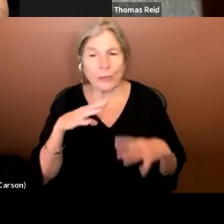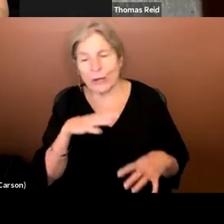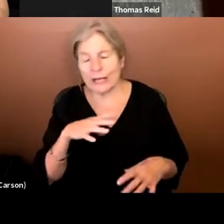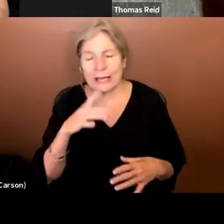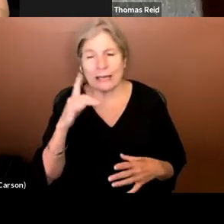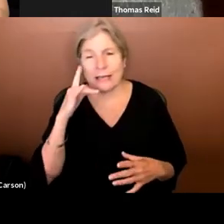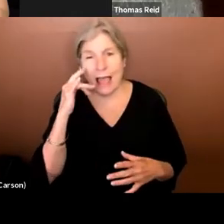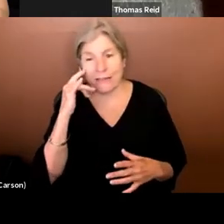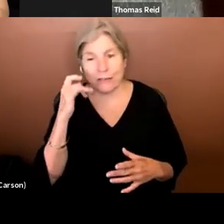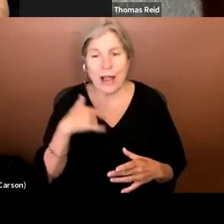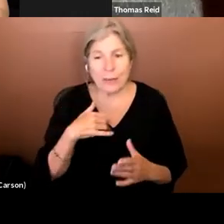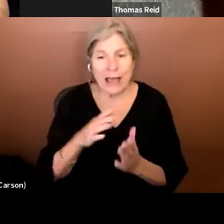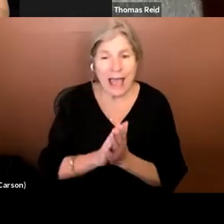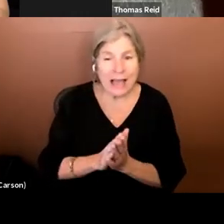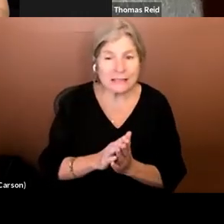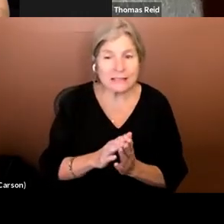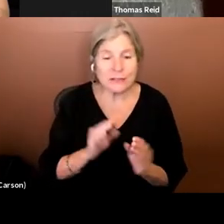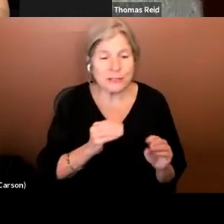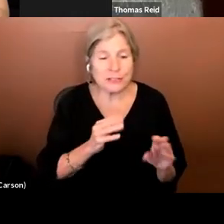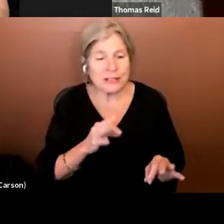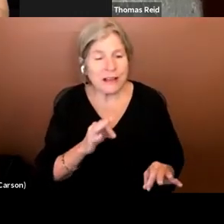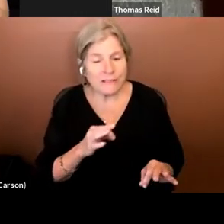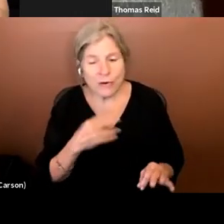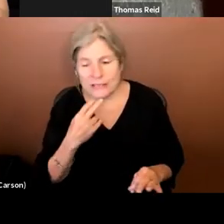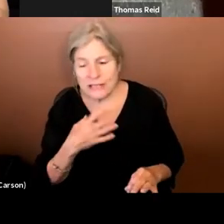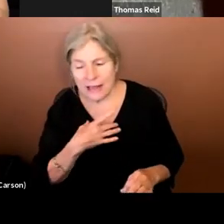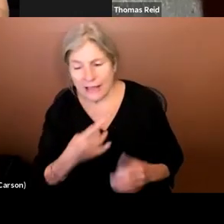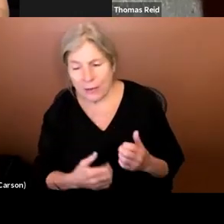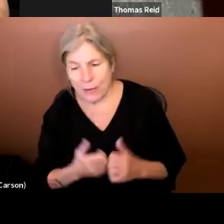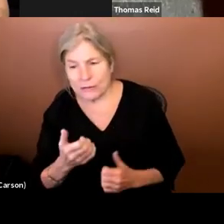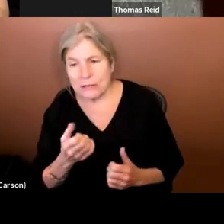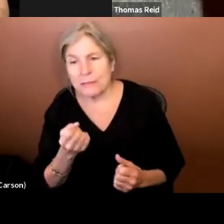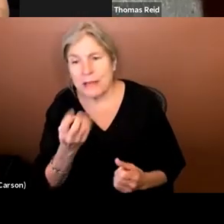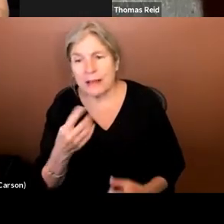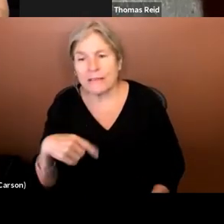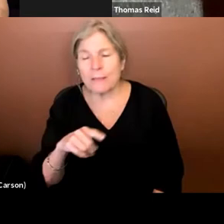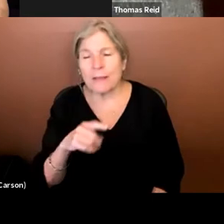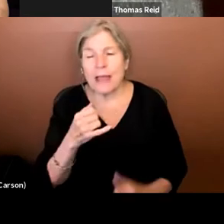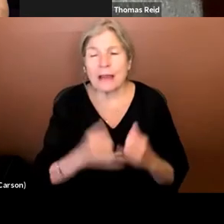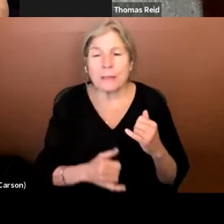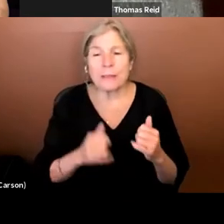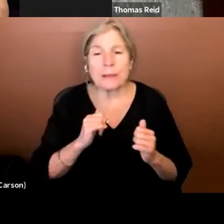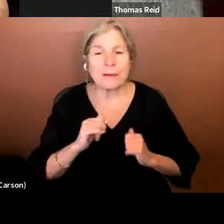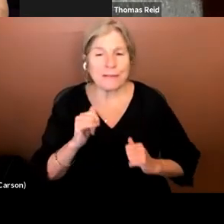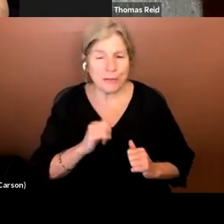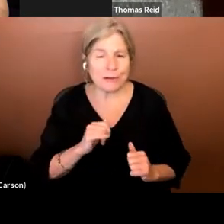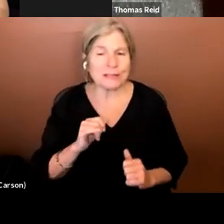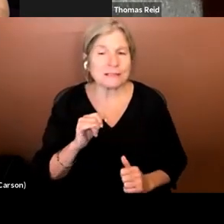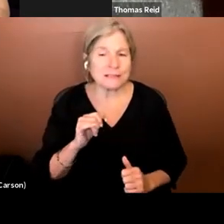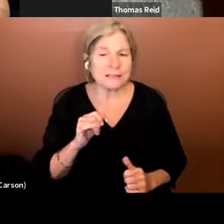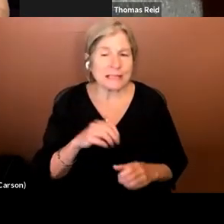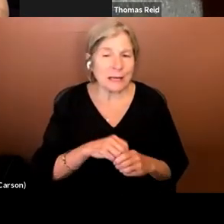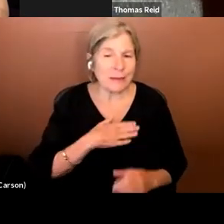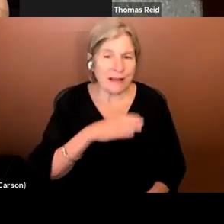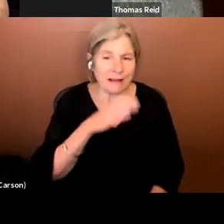voices I liked the most. And many of them ended up being performers in my comic. Max